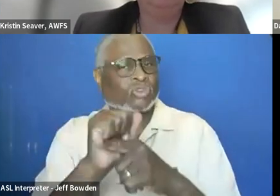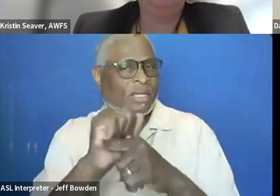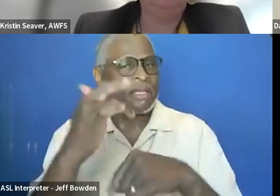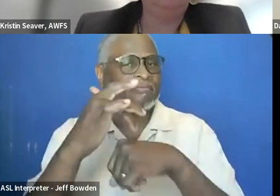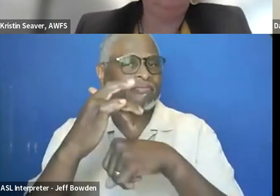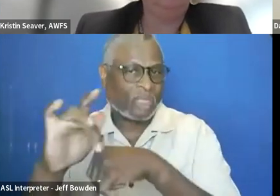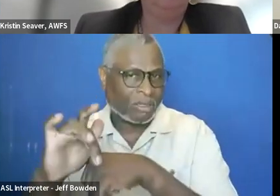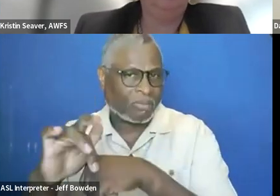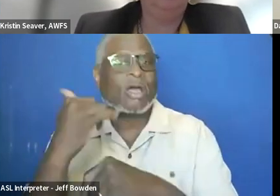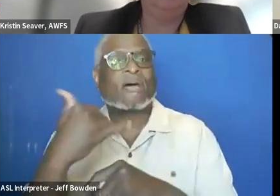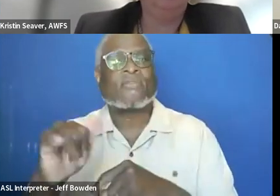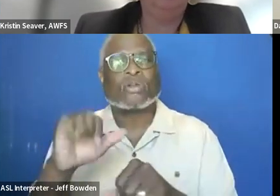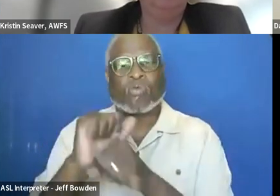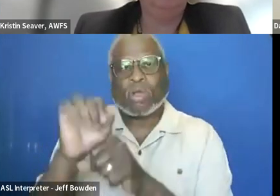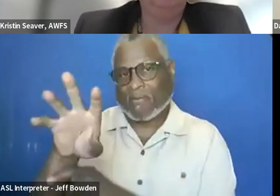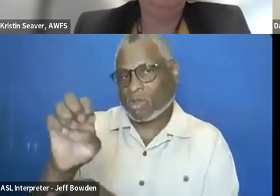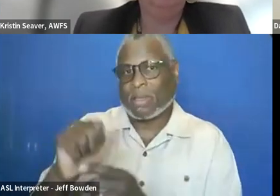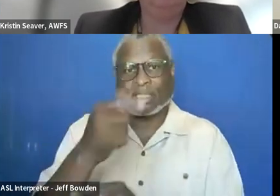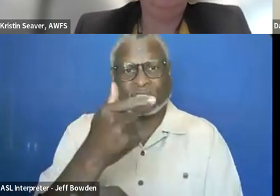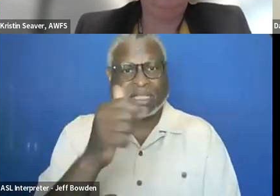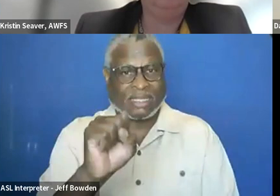to the Acquisition Workforce via the GSA, and other agencies.